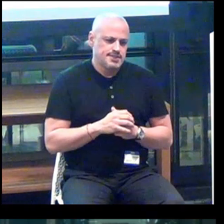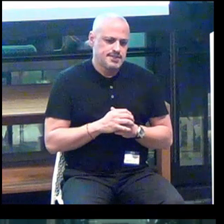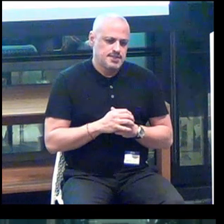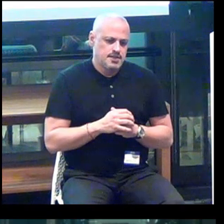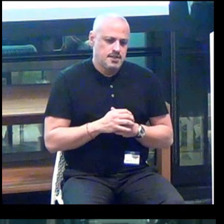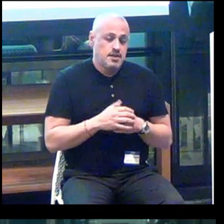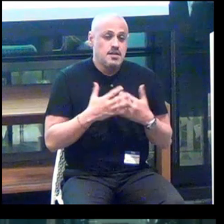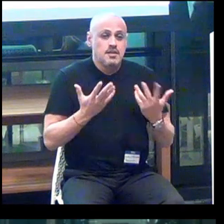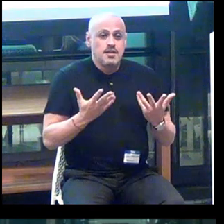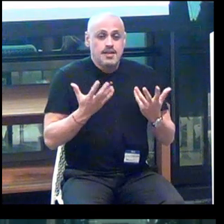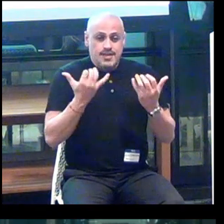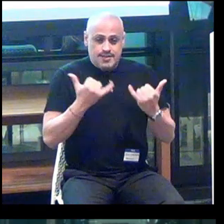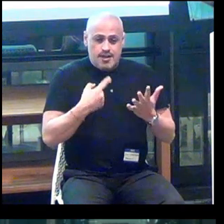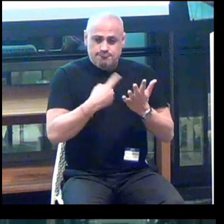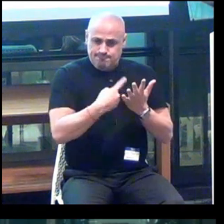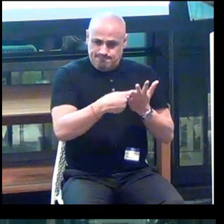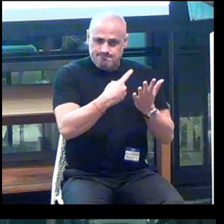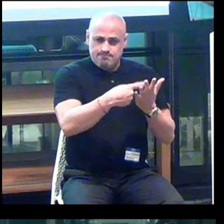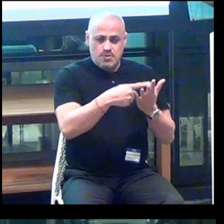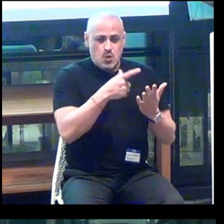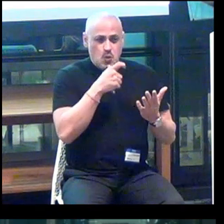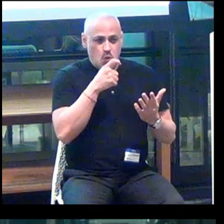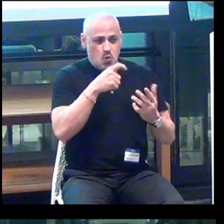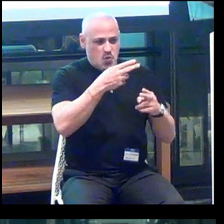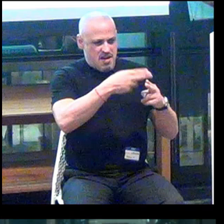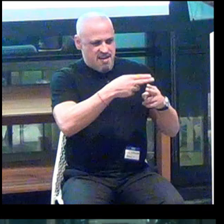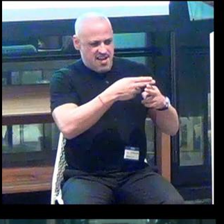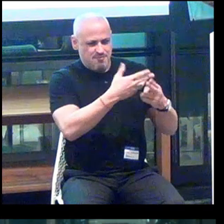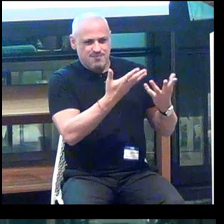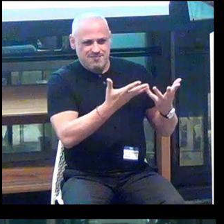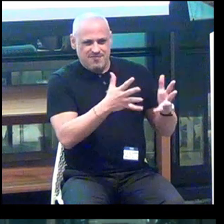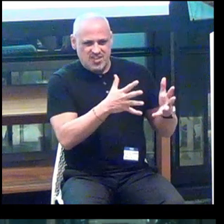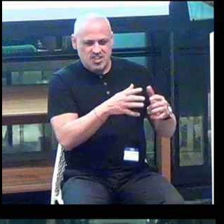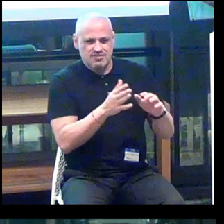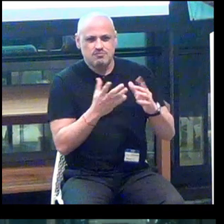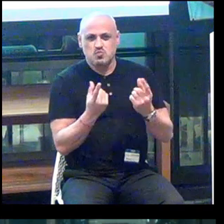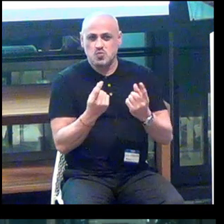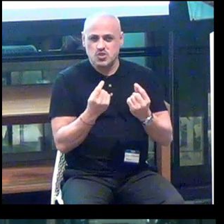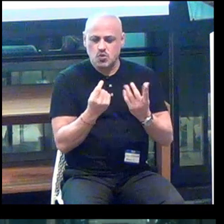So now that we've talked about who we're named after, and what we're doing, I want to talk